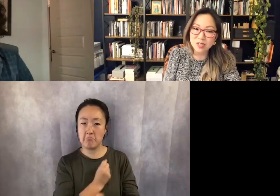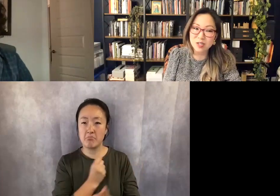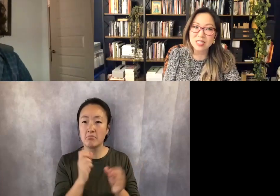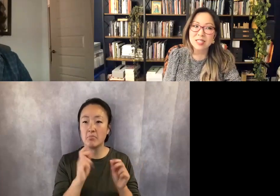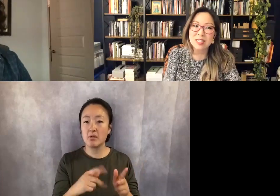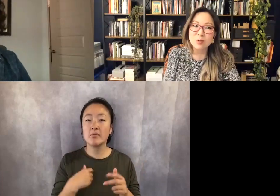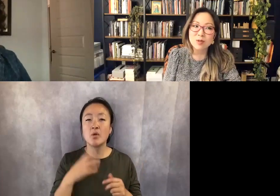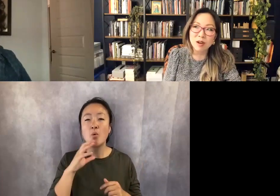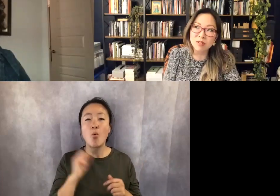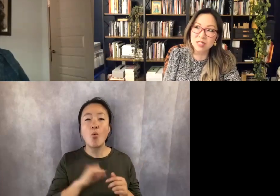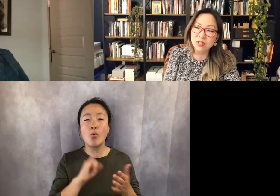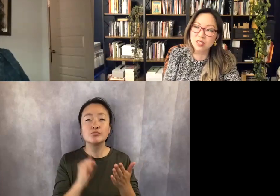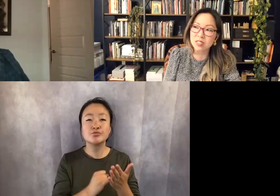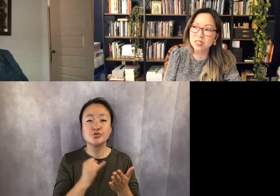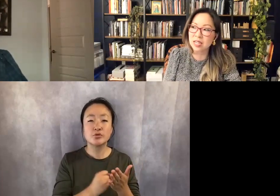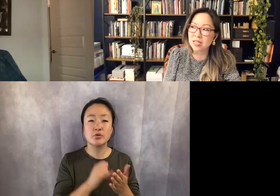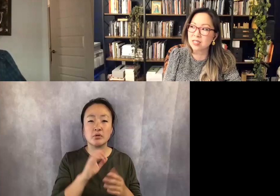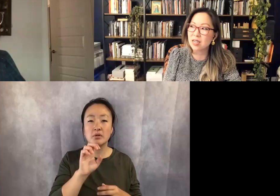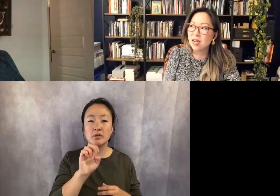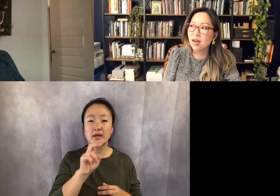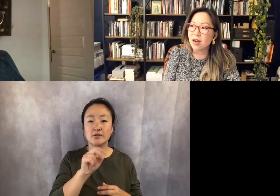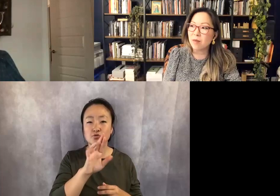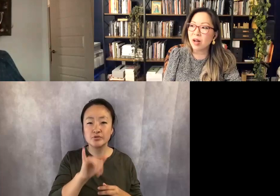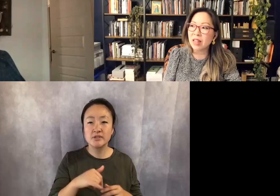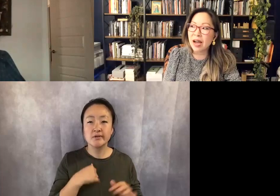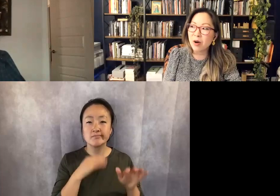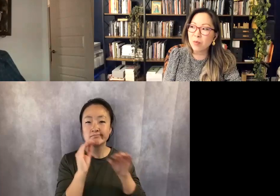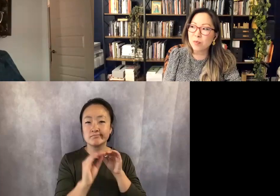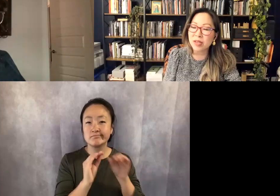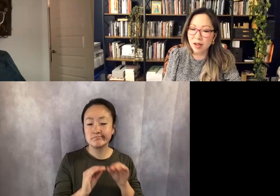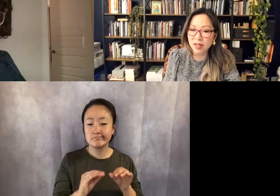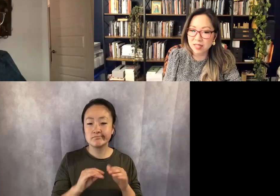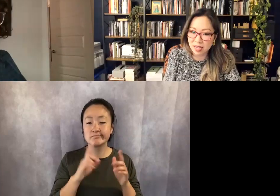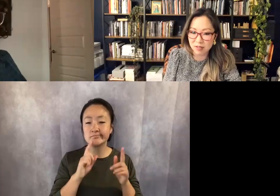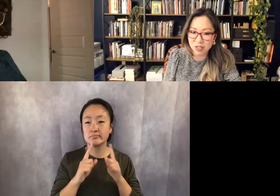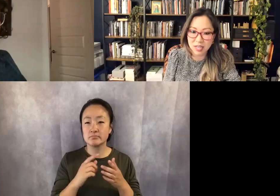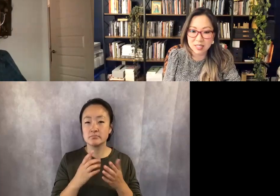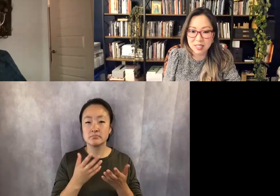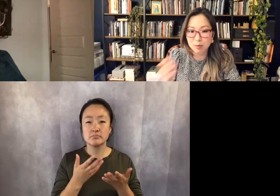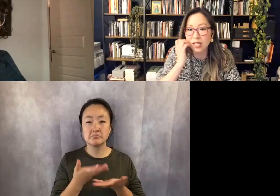entries in, these old conversations, and allow Bianca to have a chance to speak.